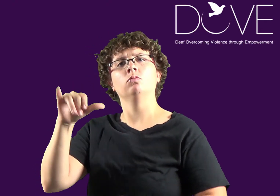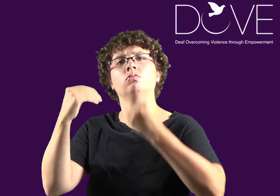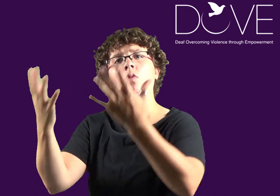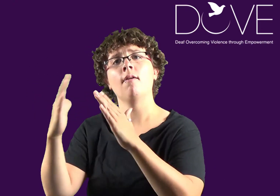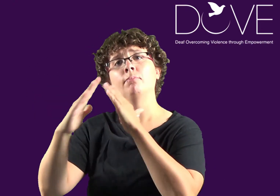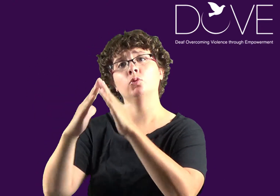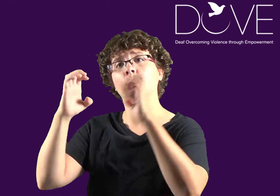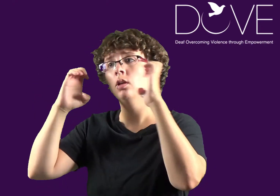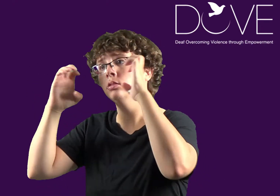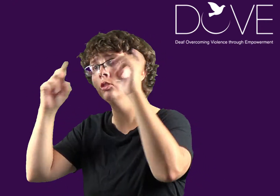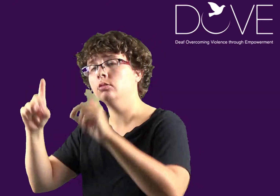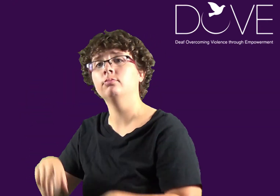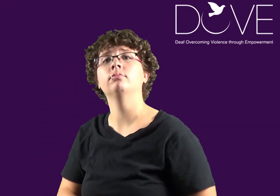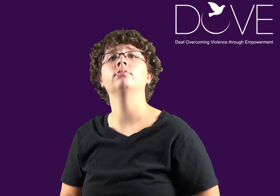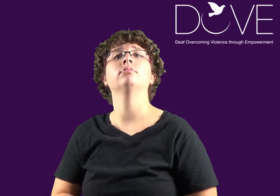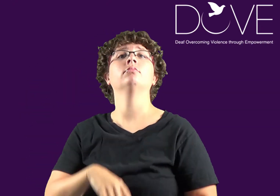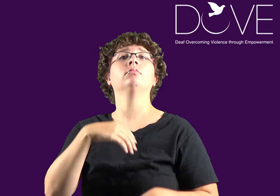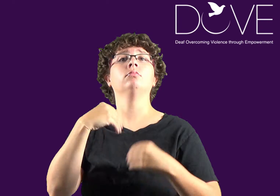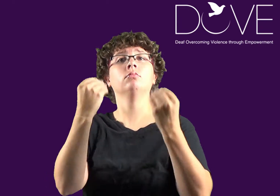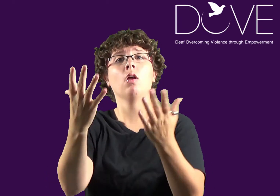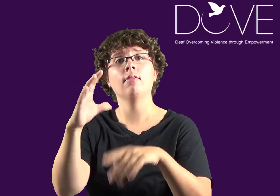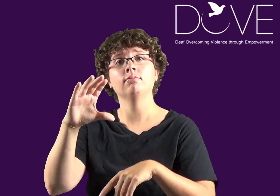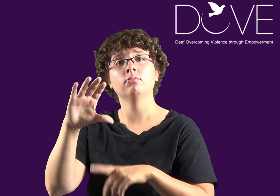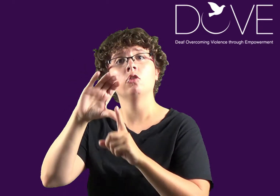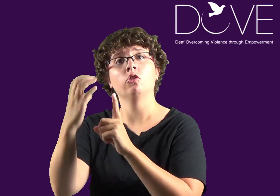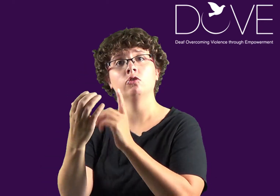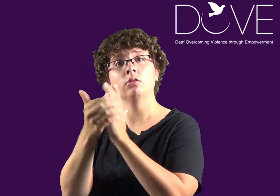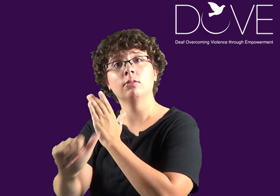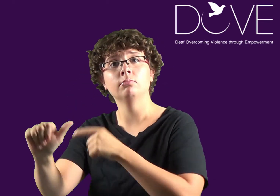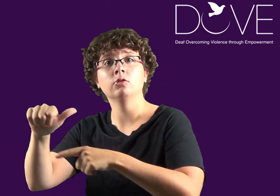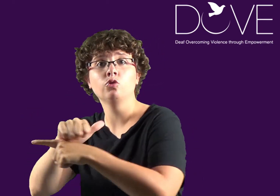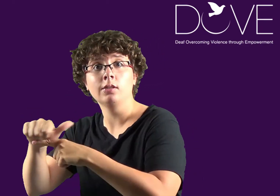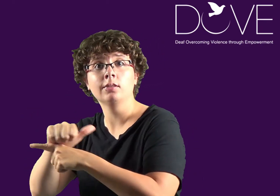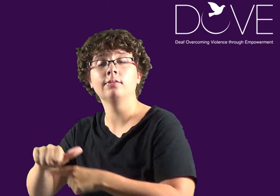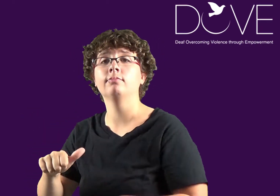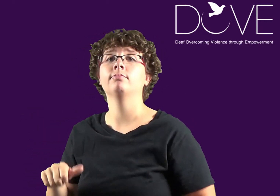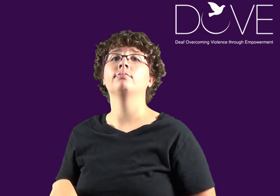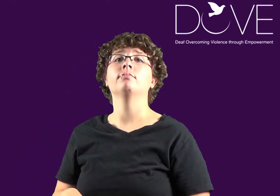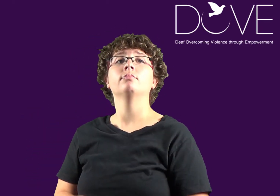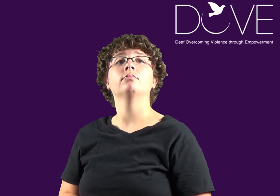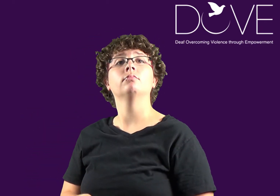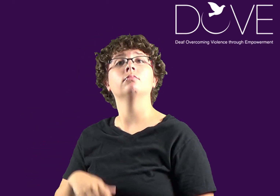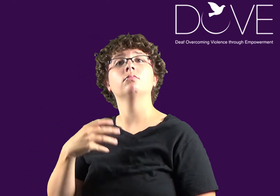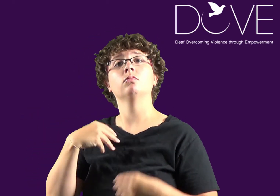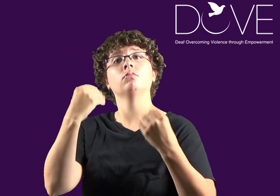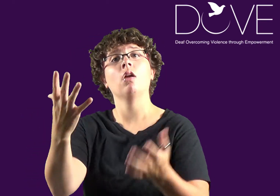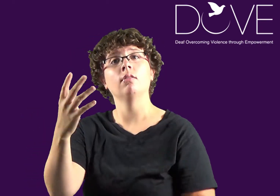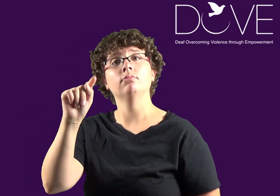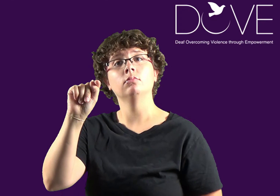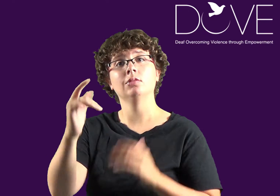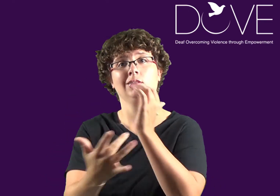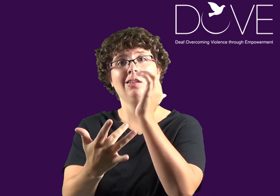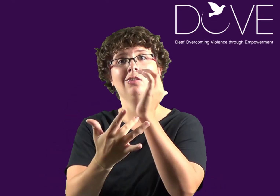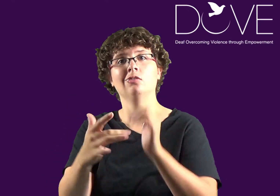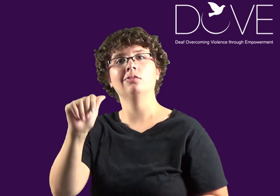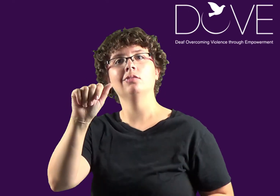We also provide community education, cultural competency training, technical